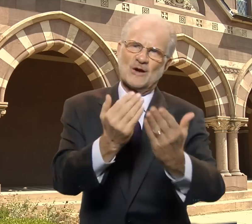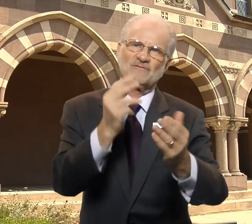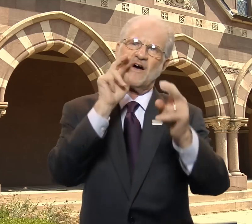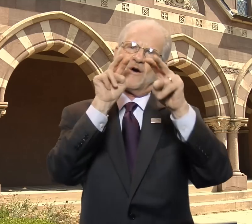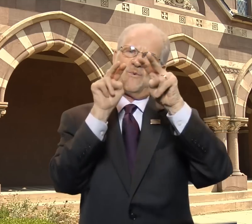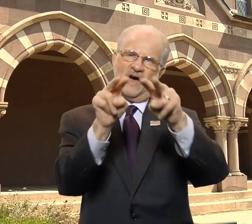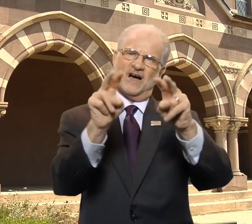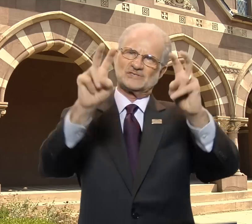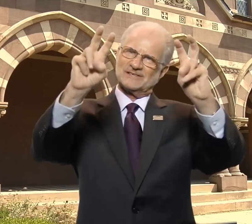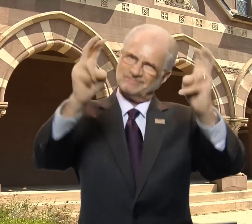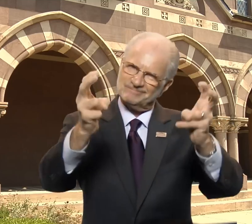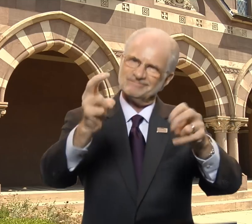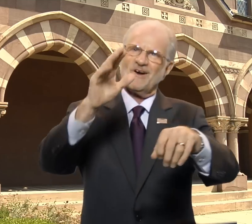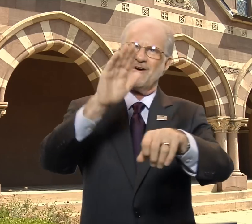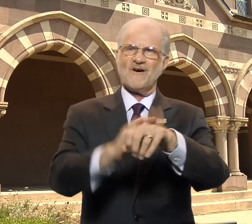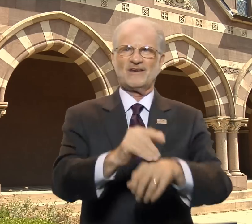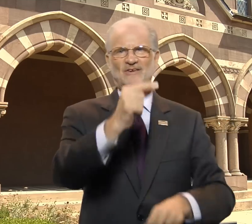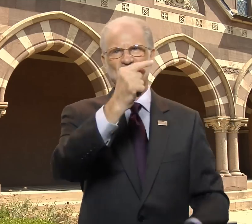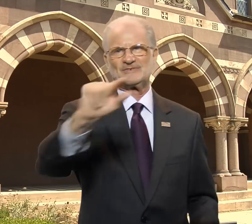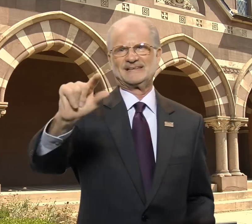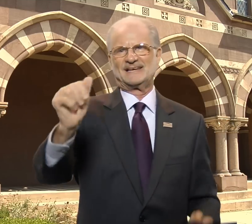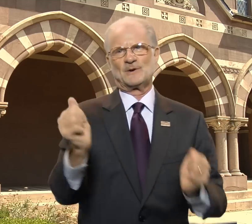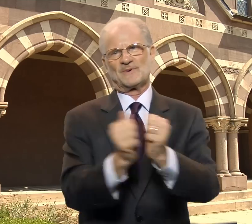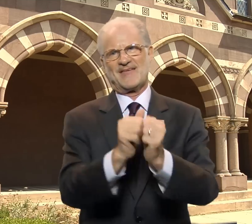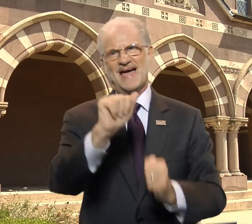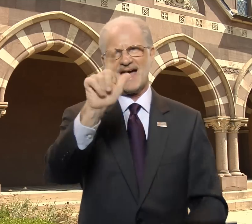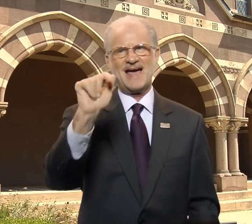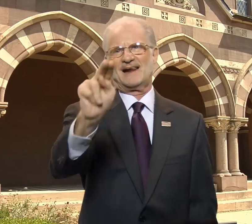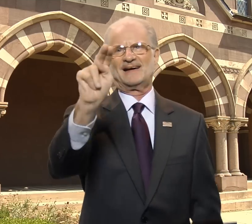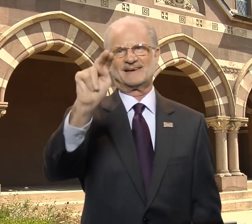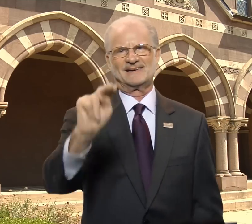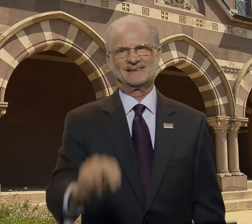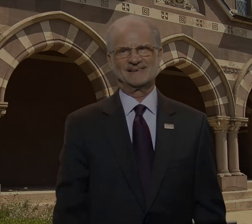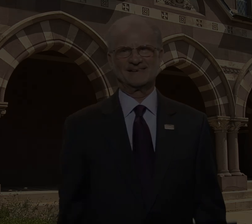Thank you for watching "On the Green with Alan."